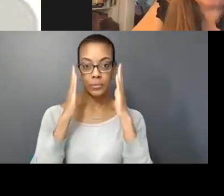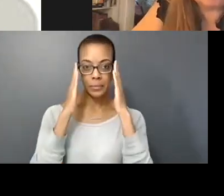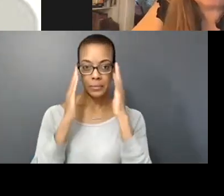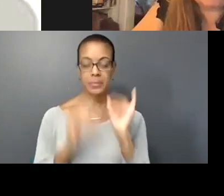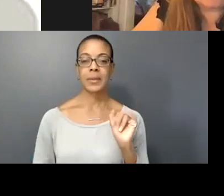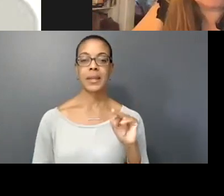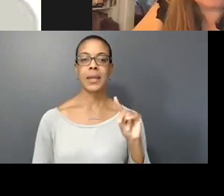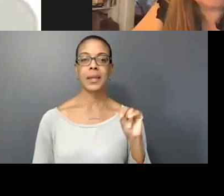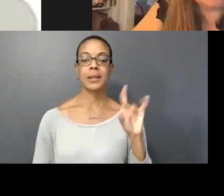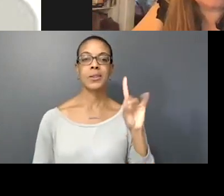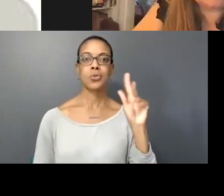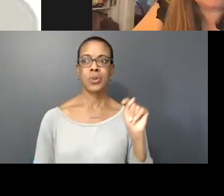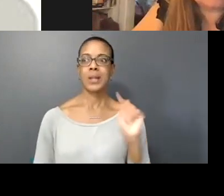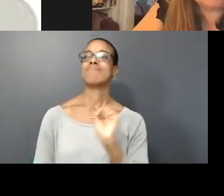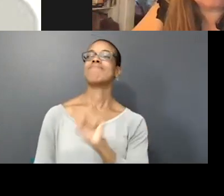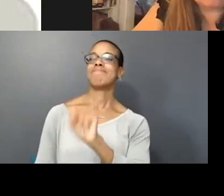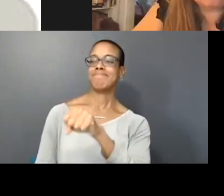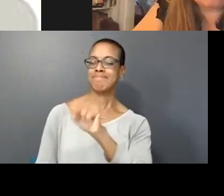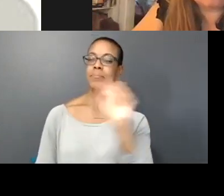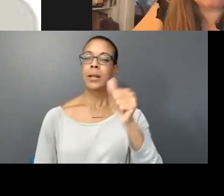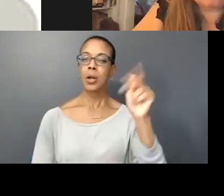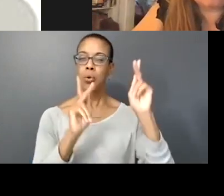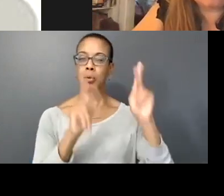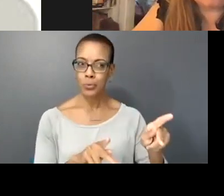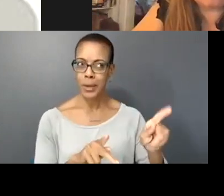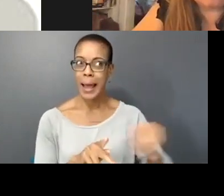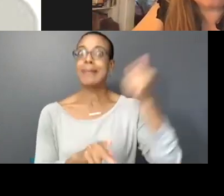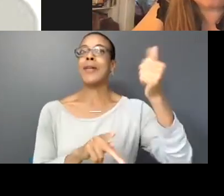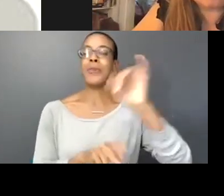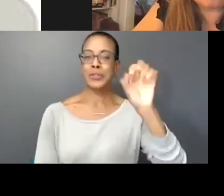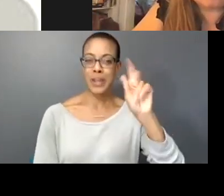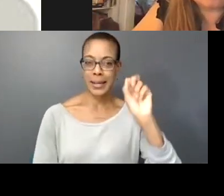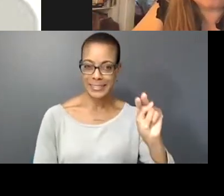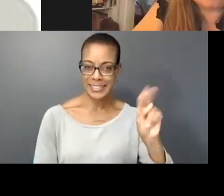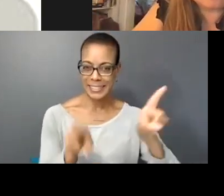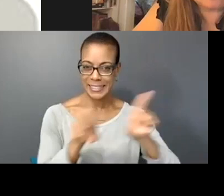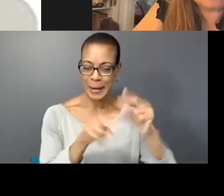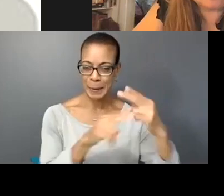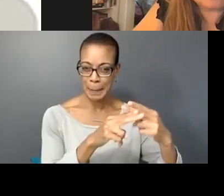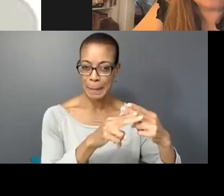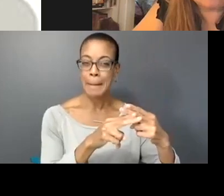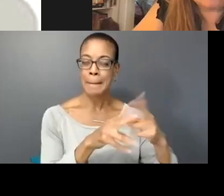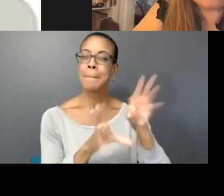Yeah, I think there is somebody else named Jackson who is a part of the workshop who asked the question.